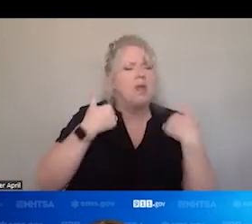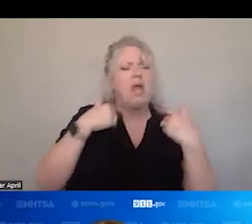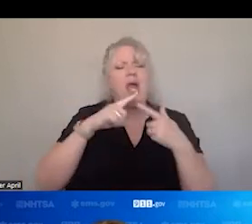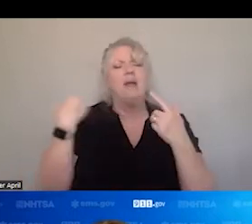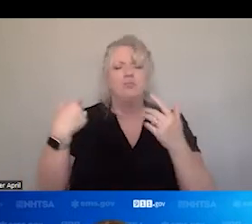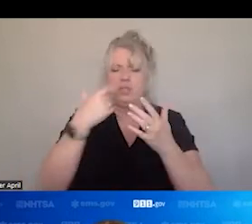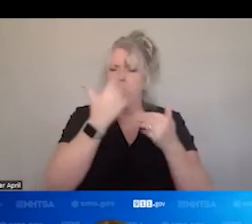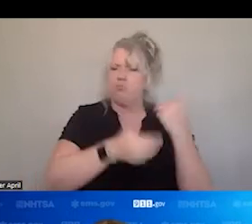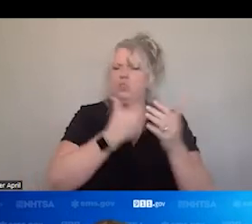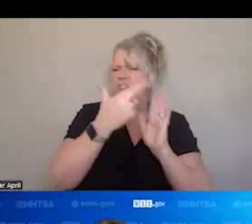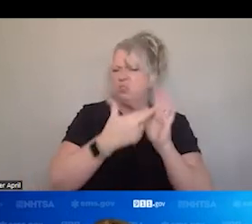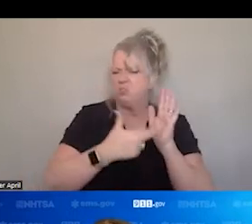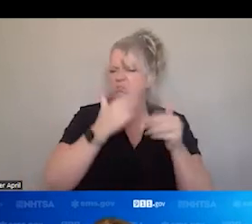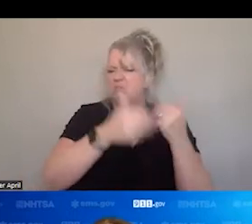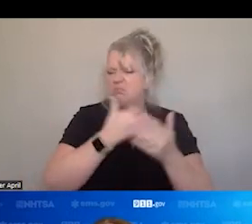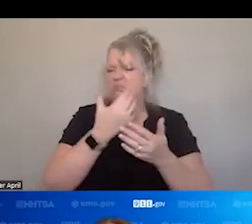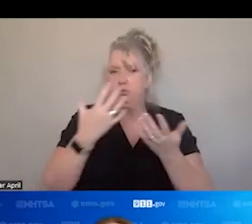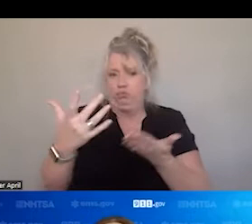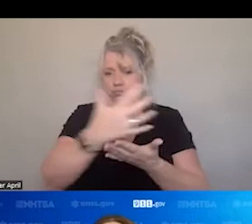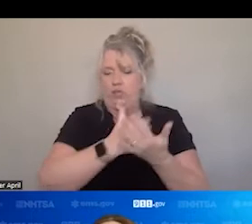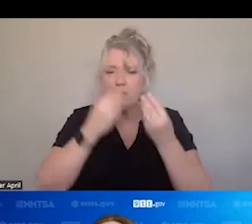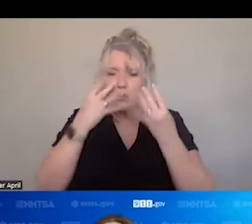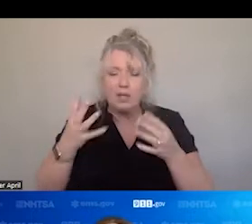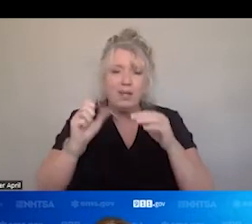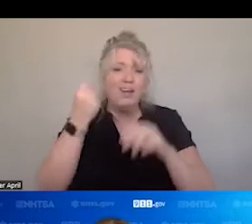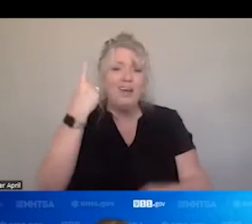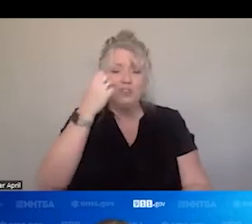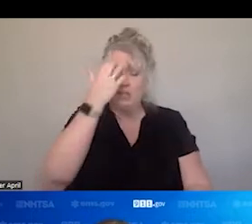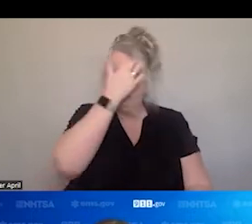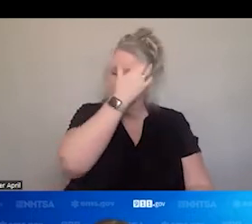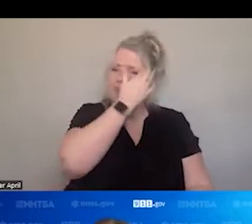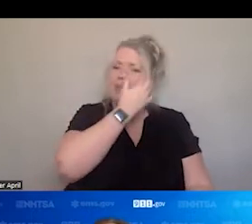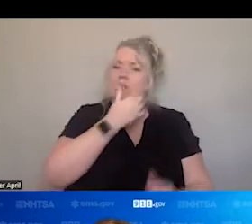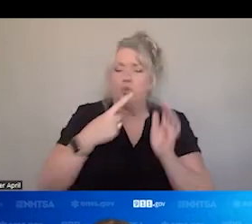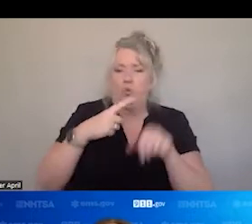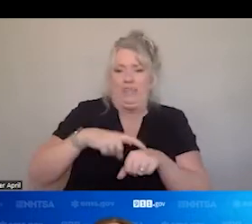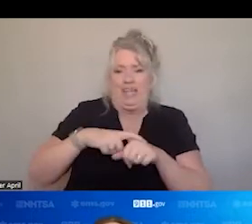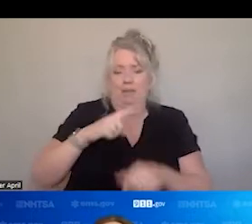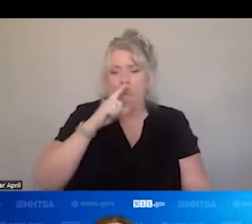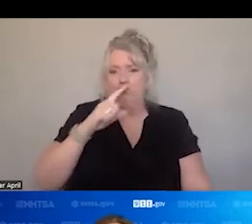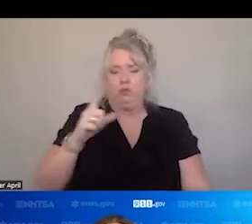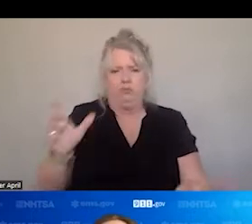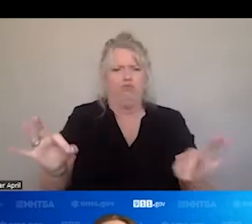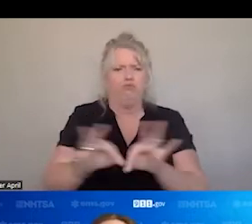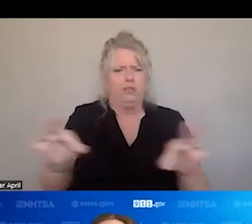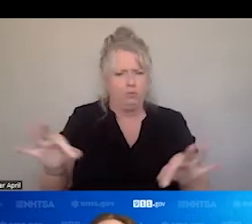FOLLOW TO GATHER THE INFORMATION. NOW RECOGNIZING TIME IS REALLY CRITICAL FOR A LOT OF EMERGENCIES.